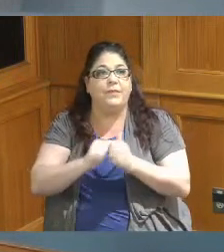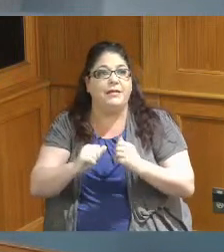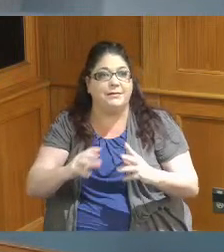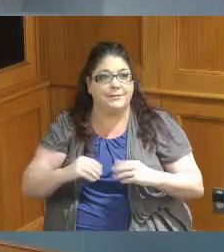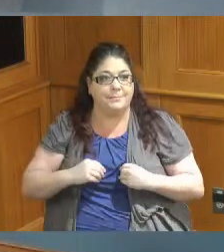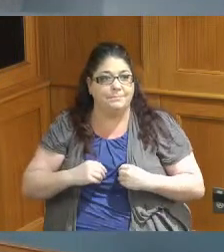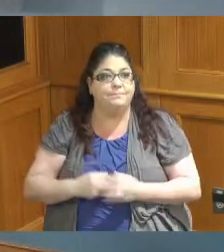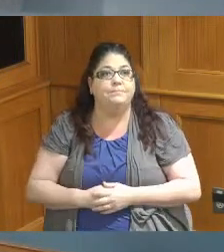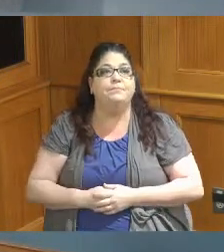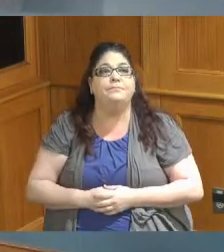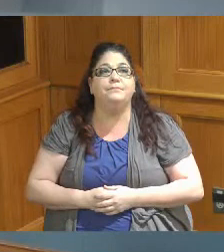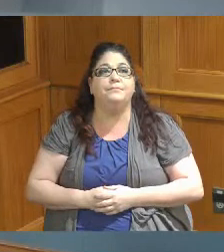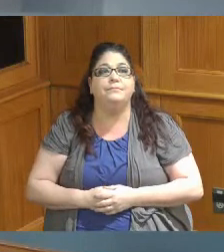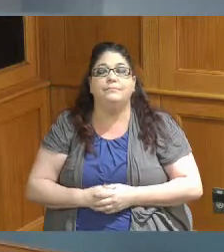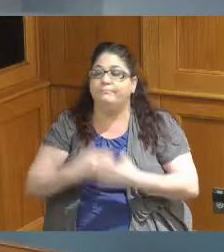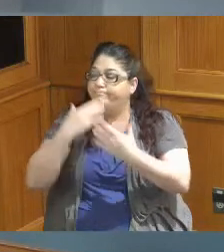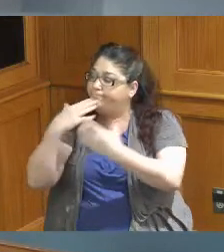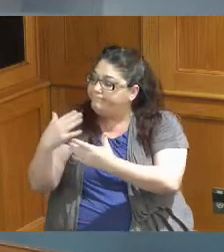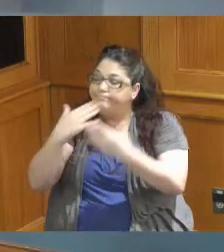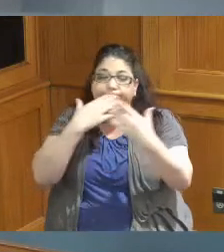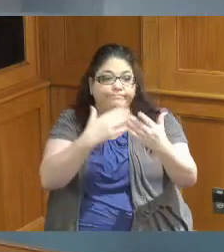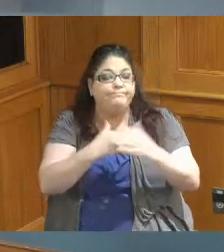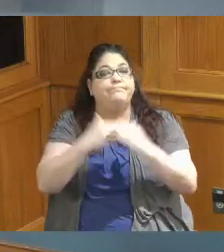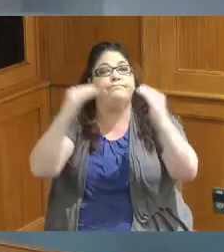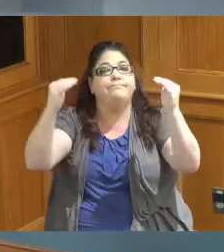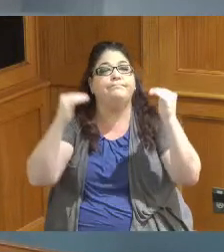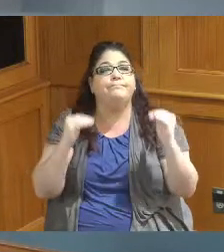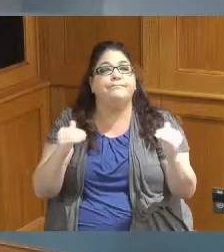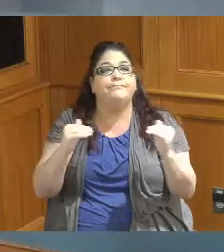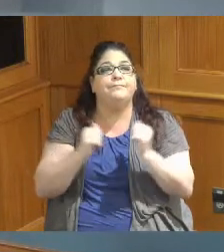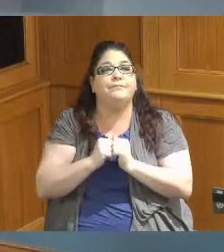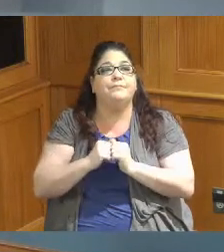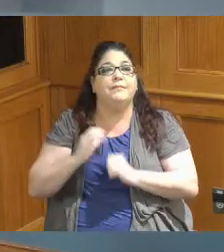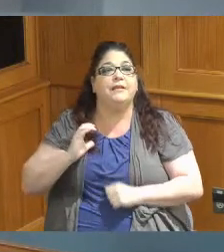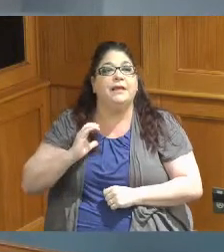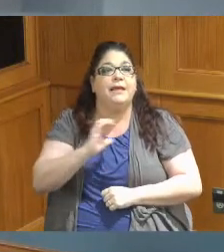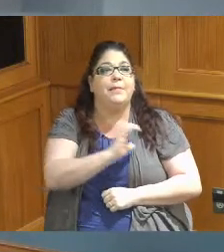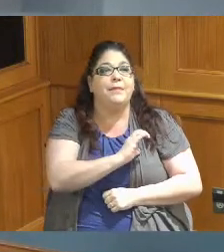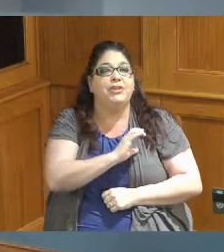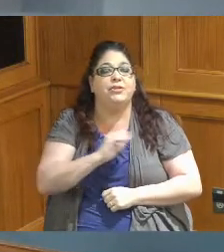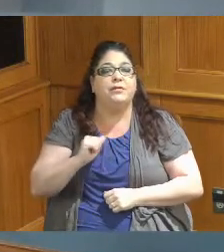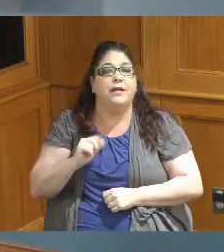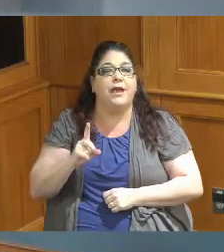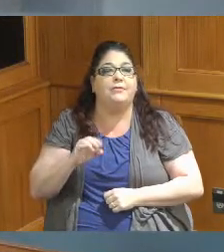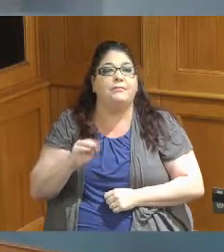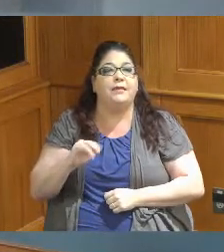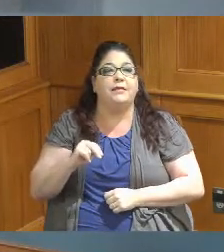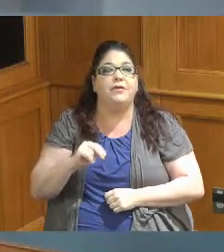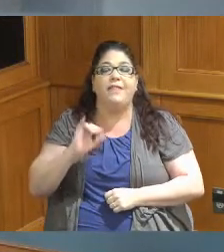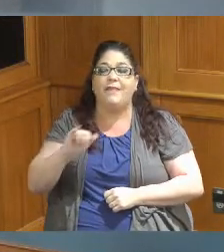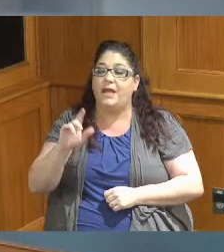thank you very much Now we move to the Commission Administration these are our ARPA dollars I just